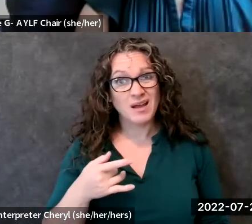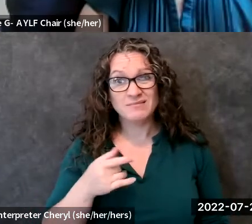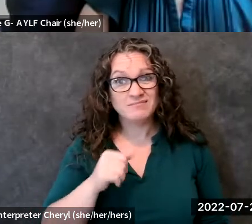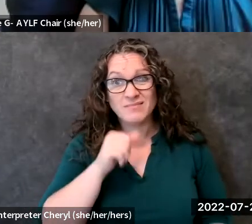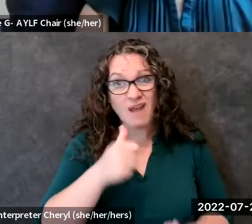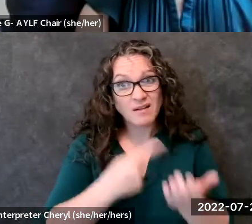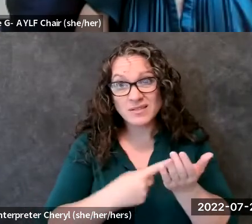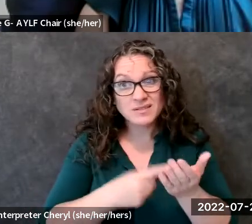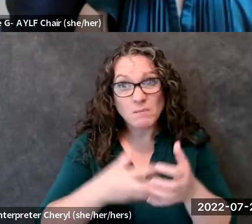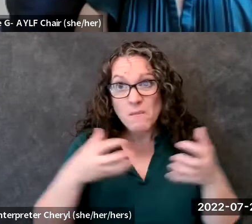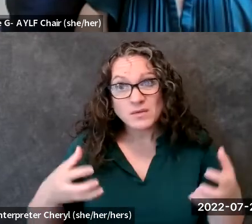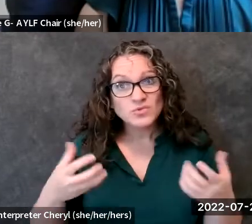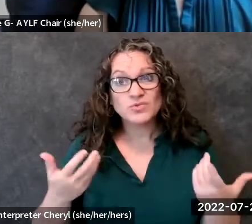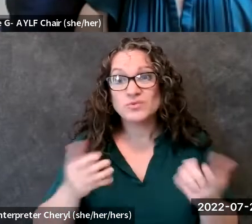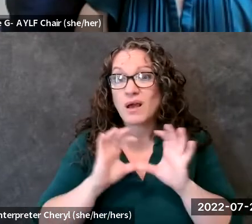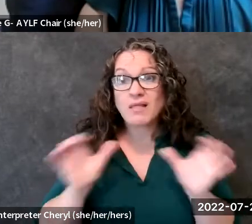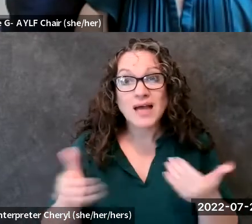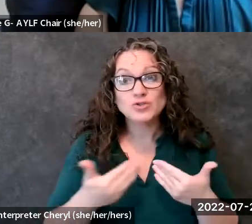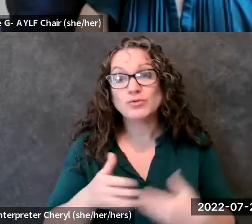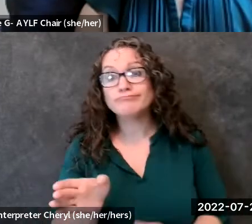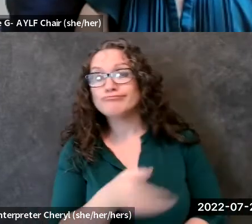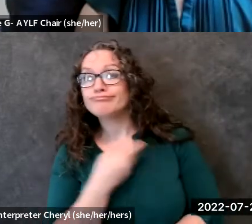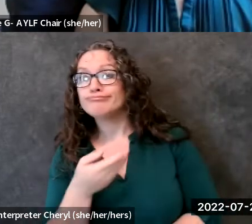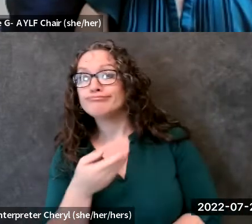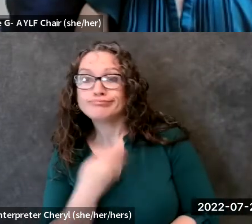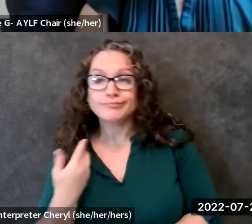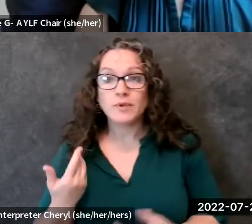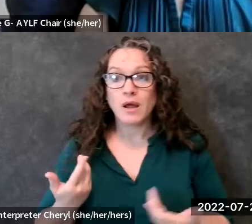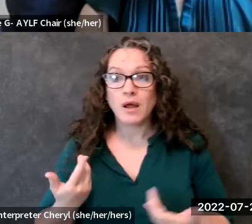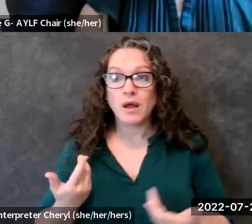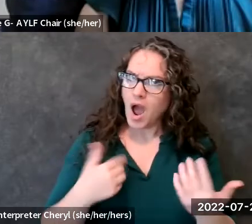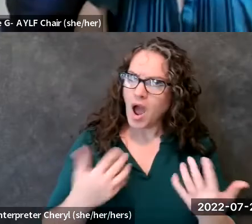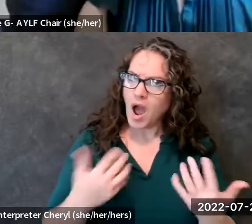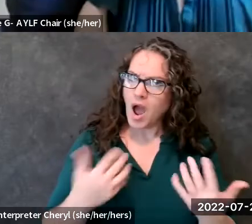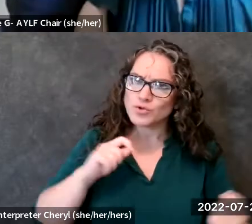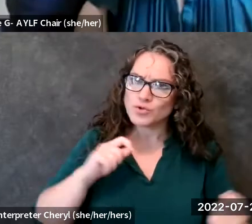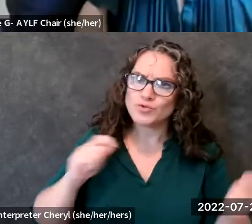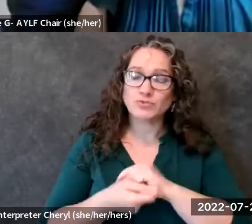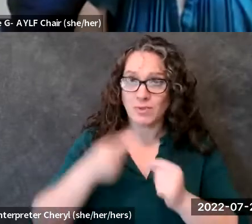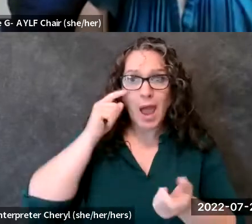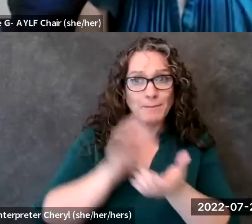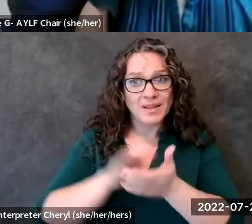classroom and i want to change that because i believe that this needs to change um in order to